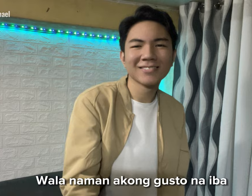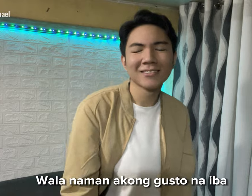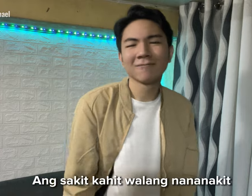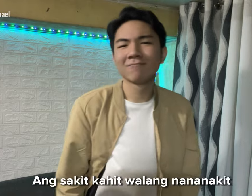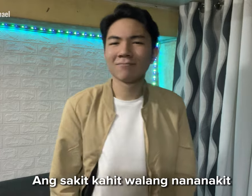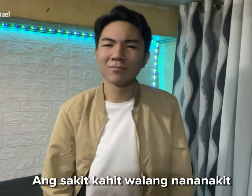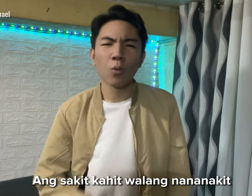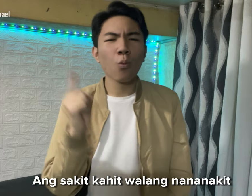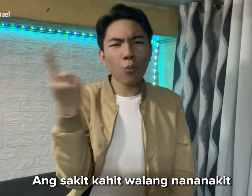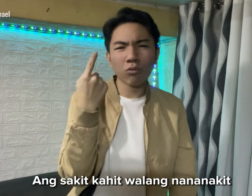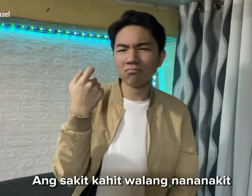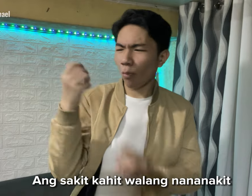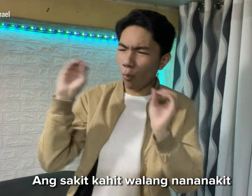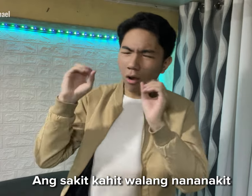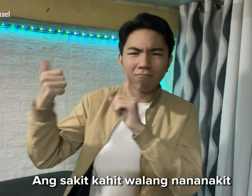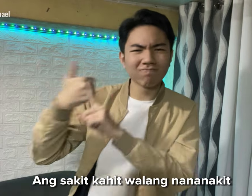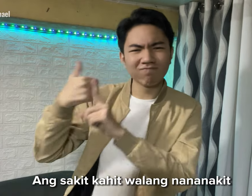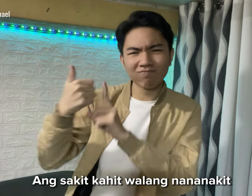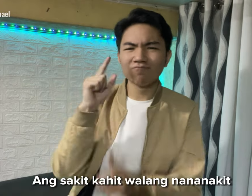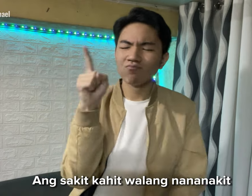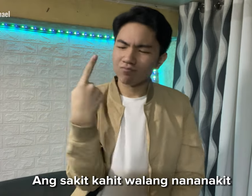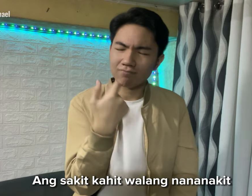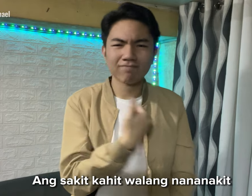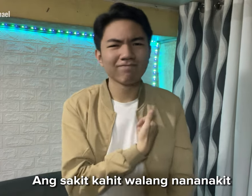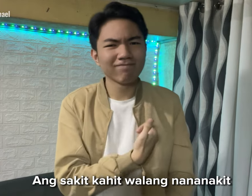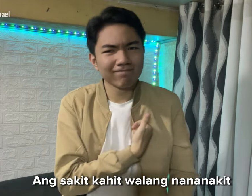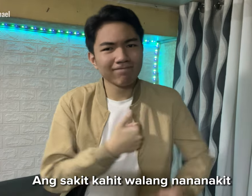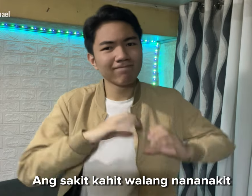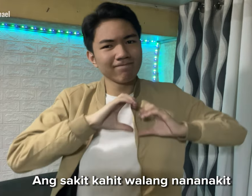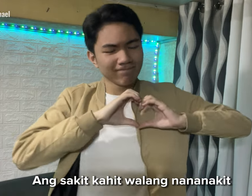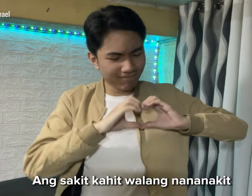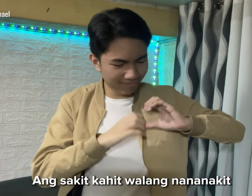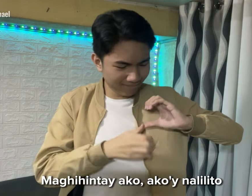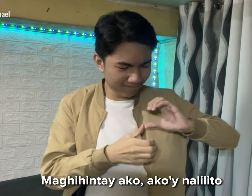It hurts, even if no one is hurting me